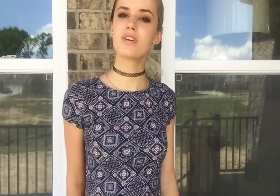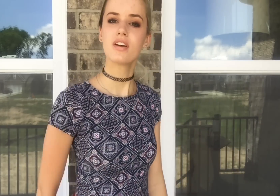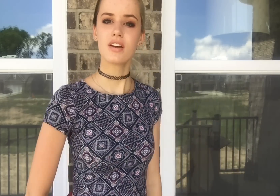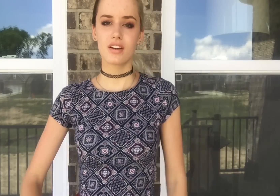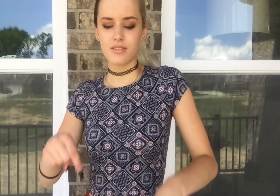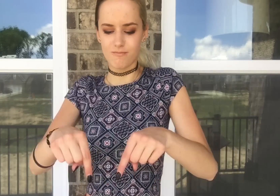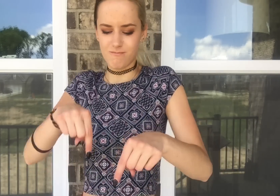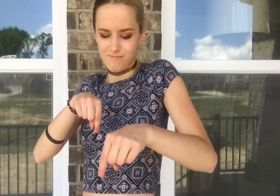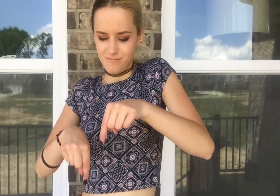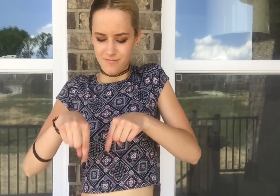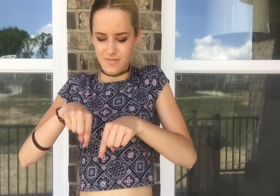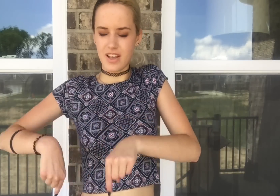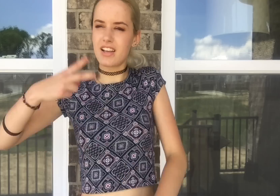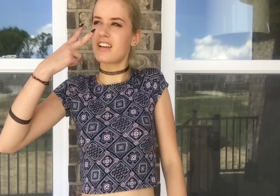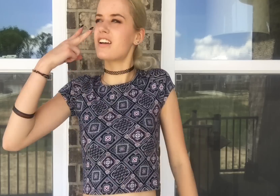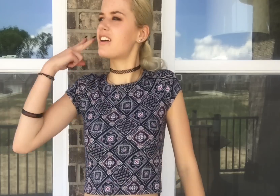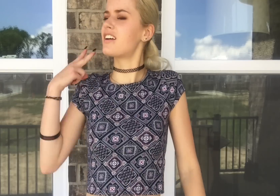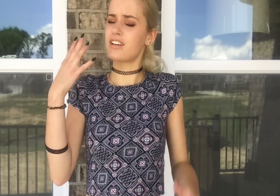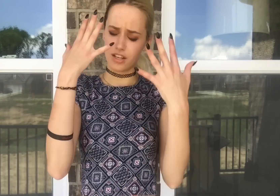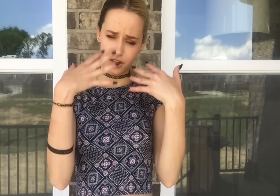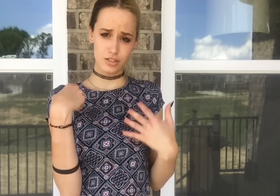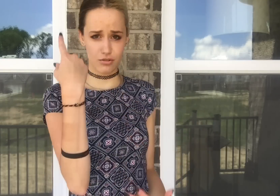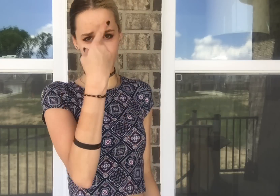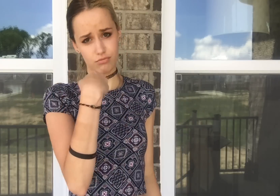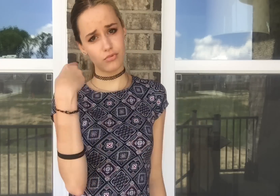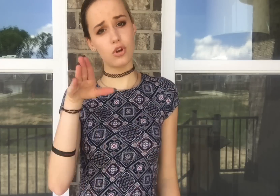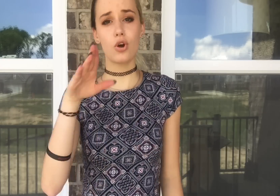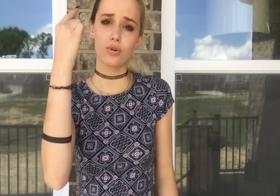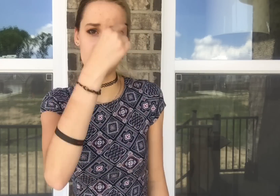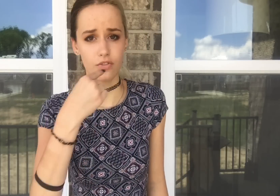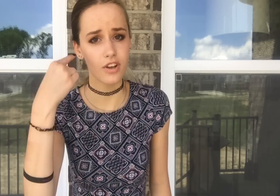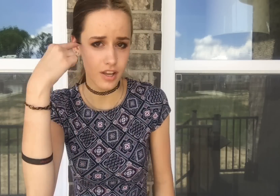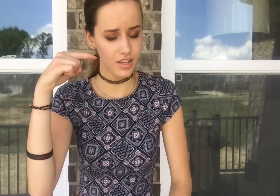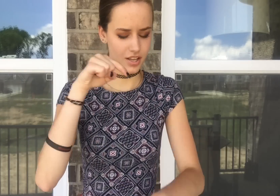The steps that I retrace, the sad look on your face